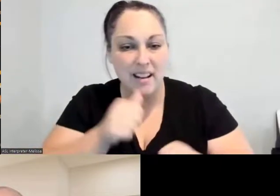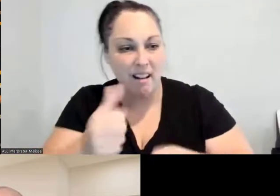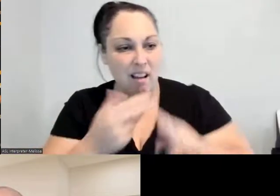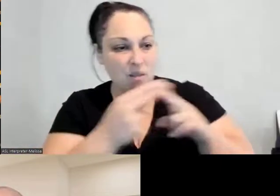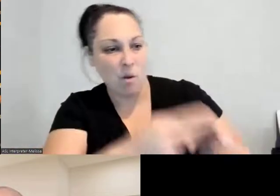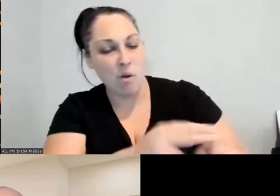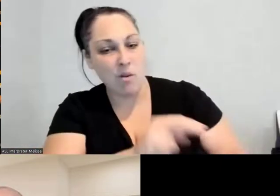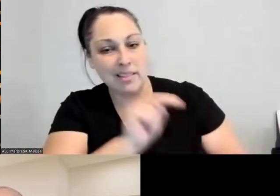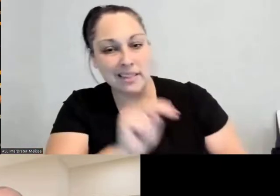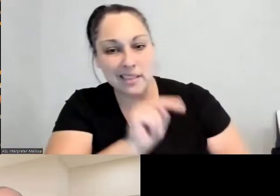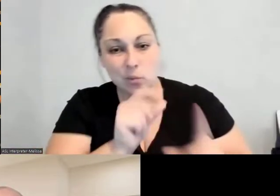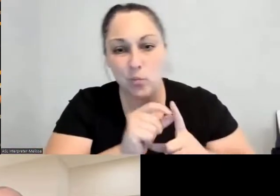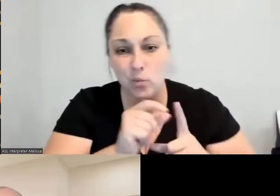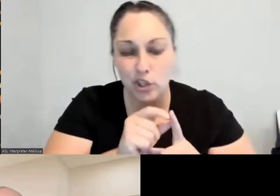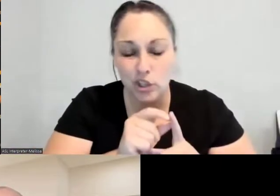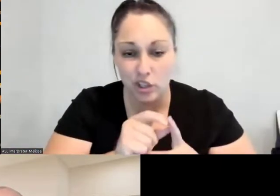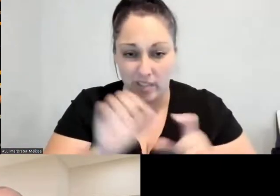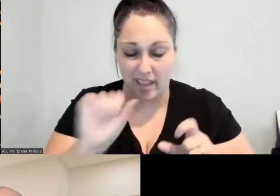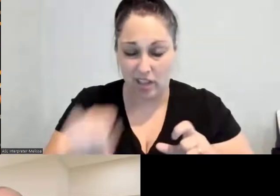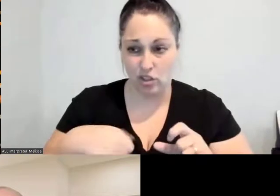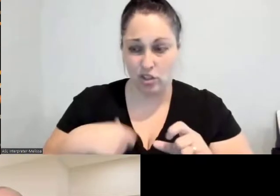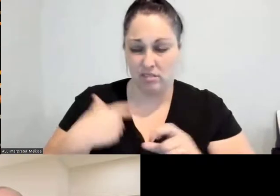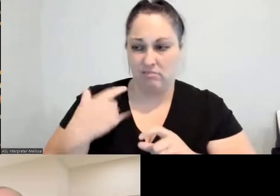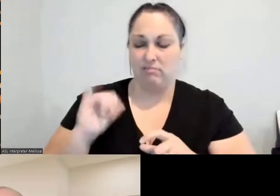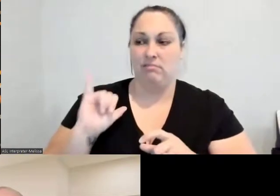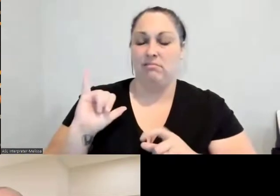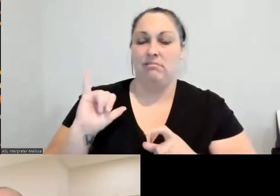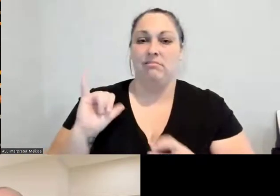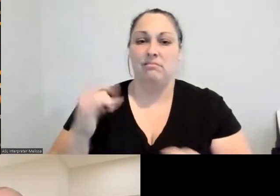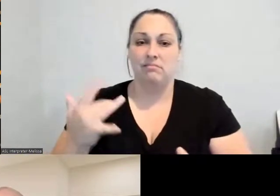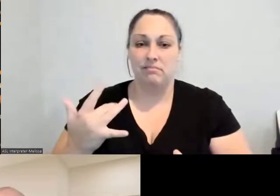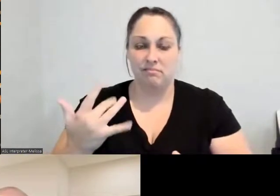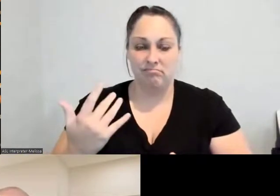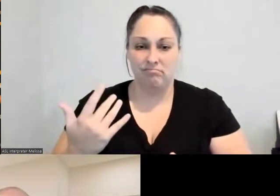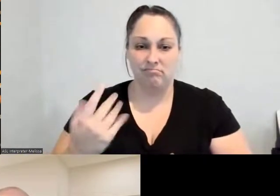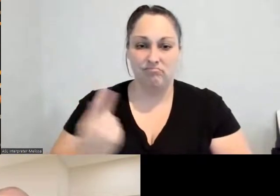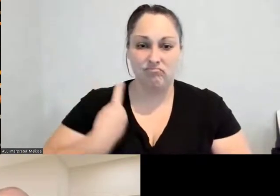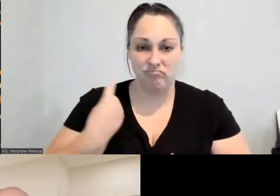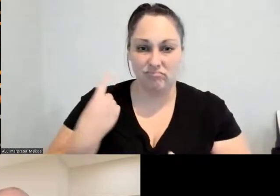affect my psyche and does affect my psyche as much as eating good food does; right?